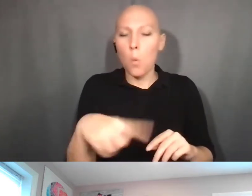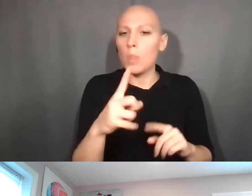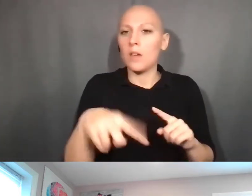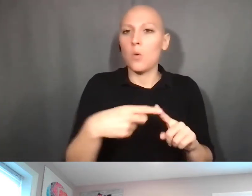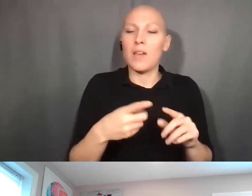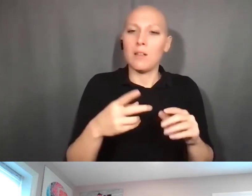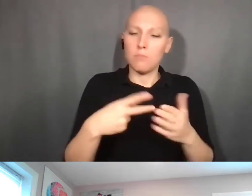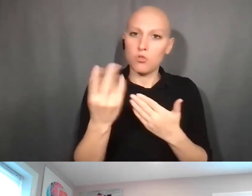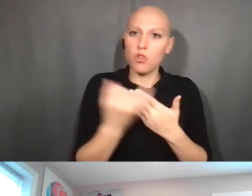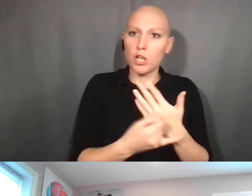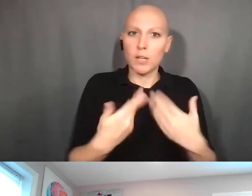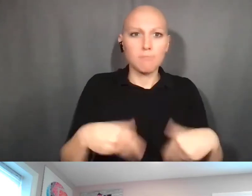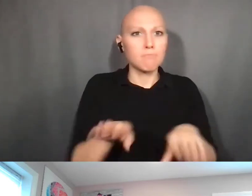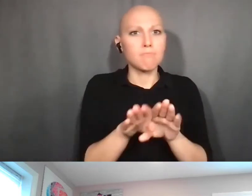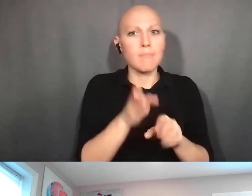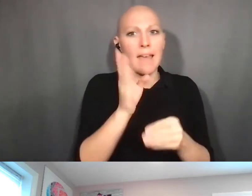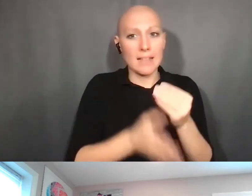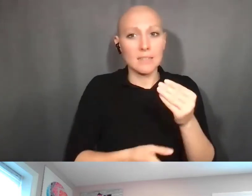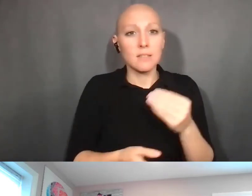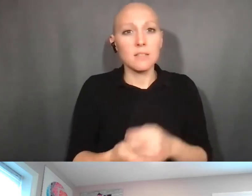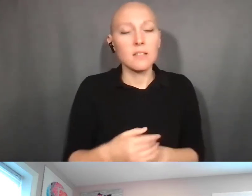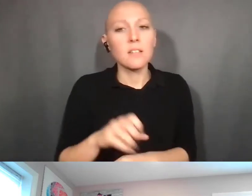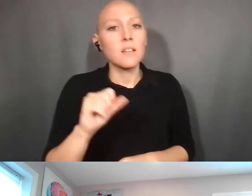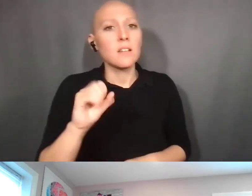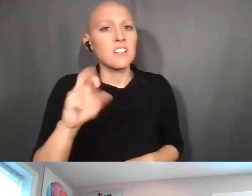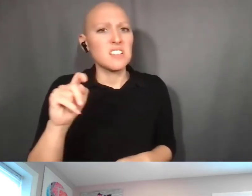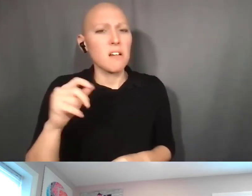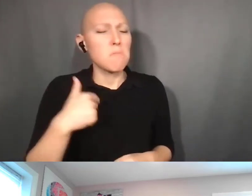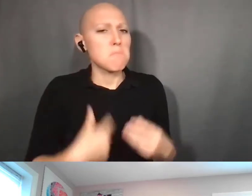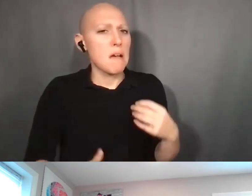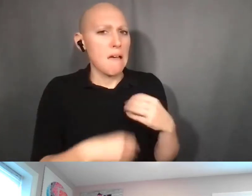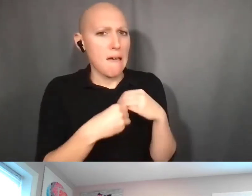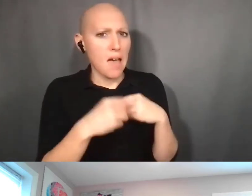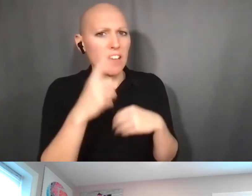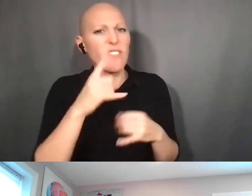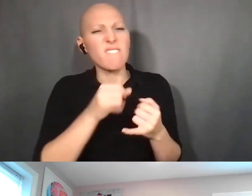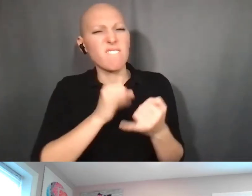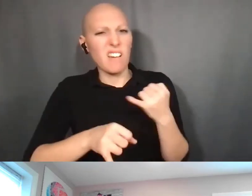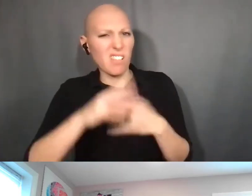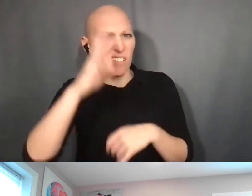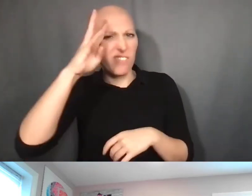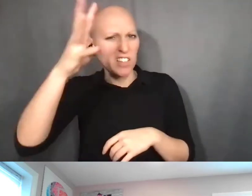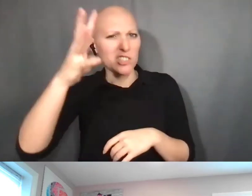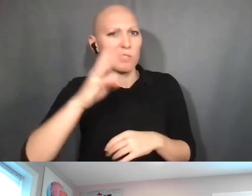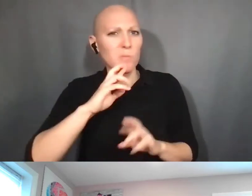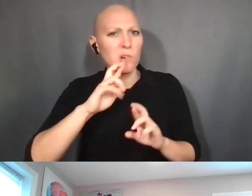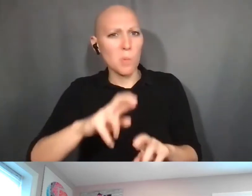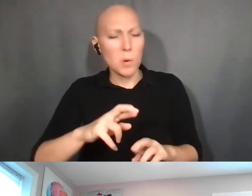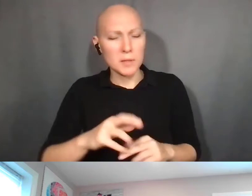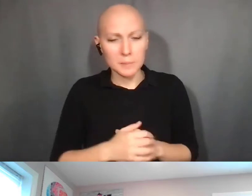about filing invention statements. Kristin. A lot of folks believe that with final invention statement